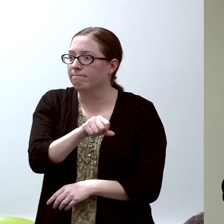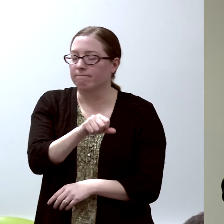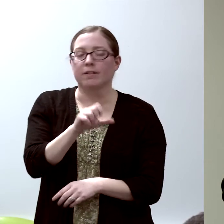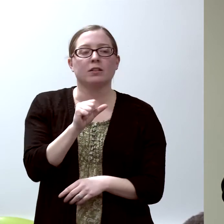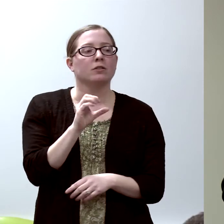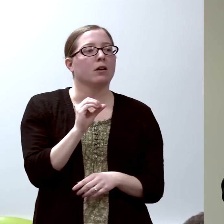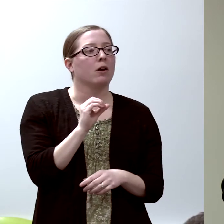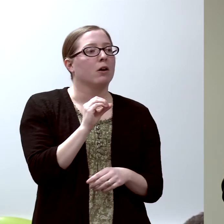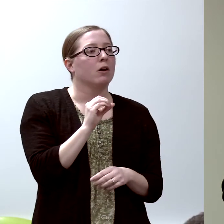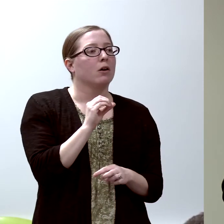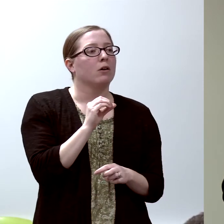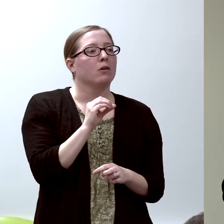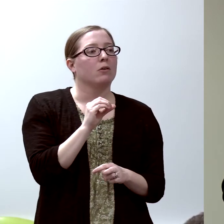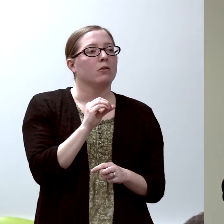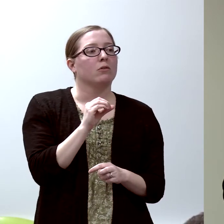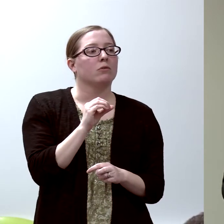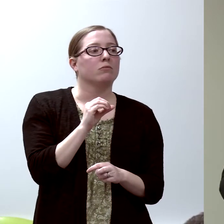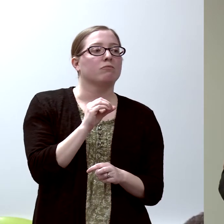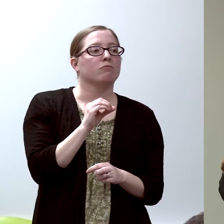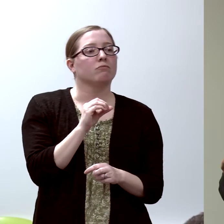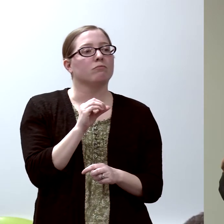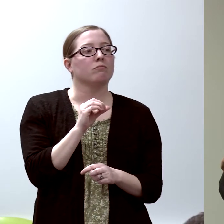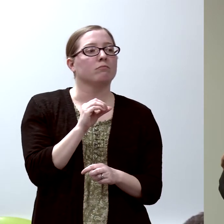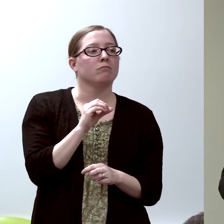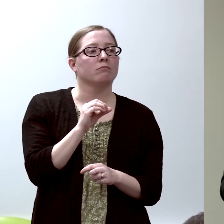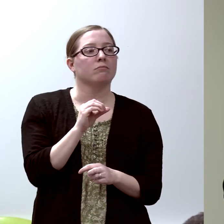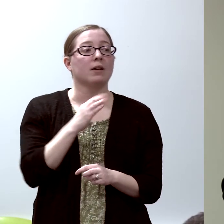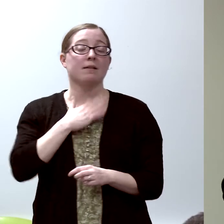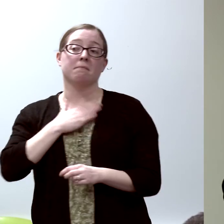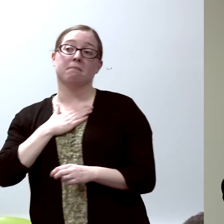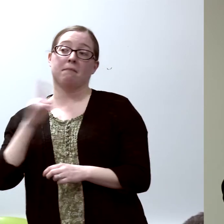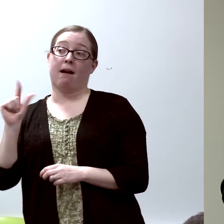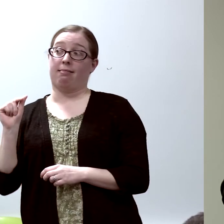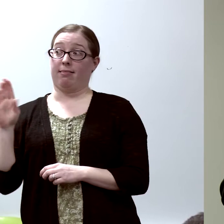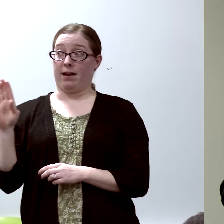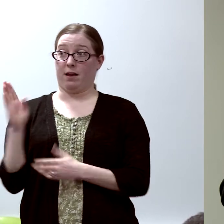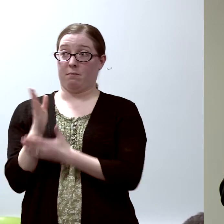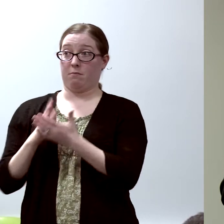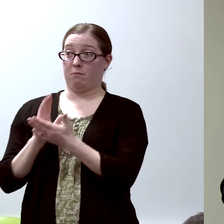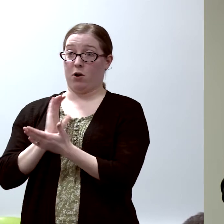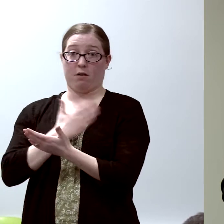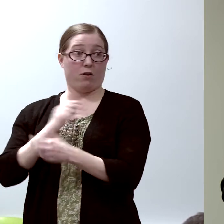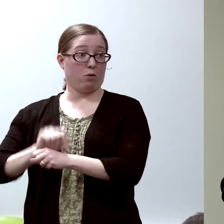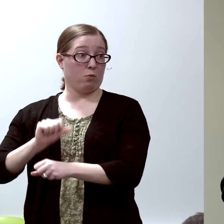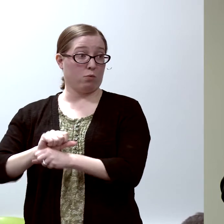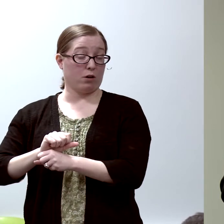and so part of what my laboratory does